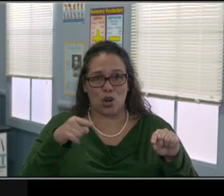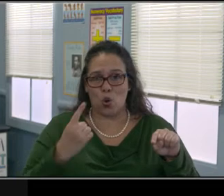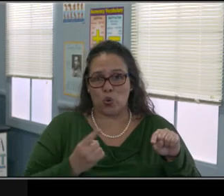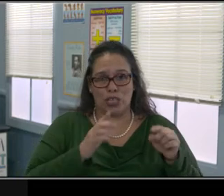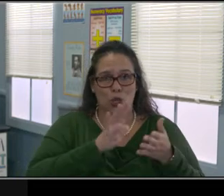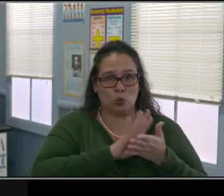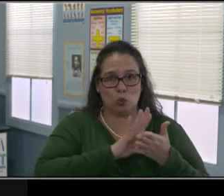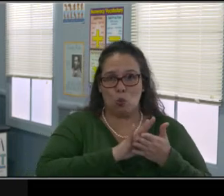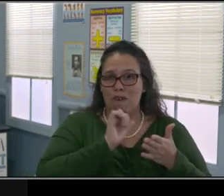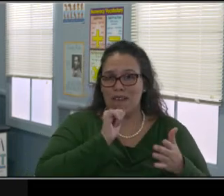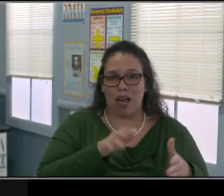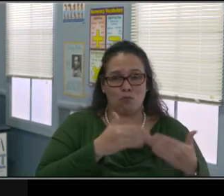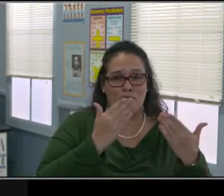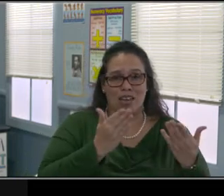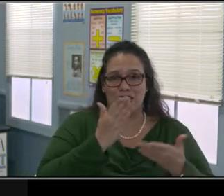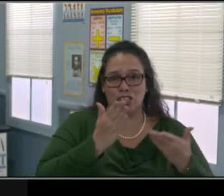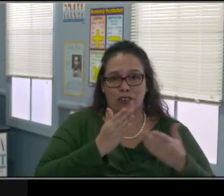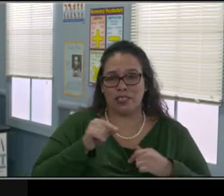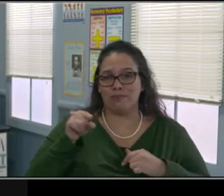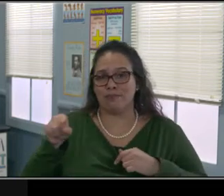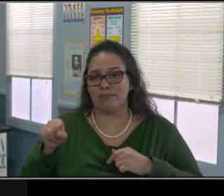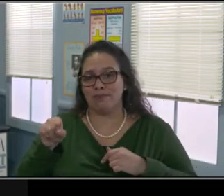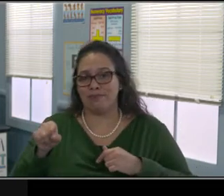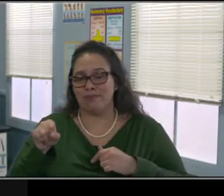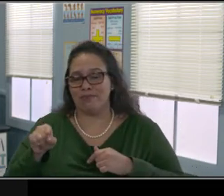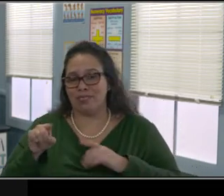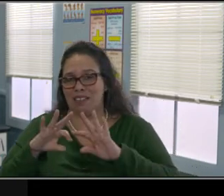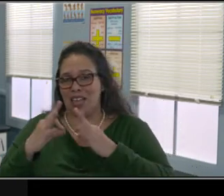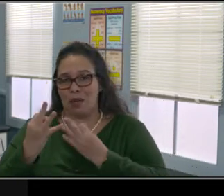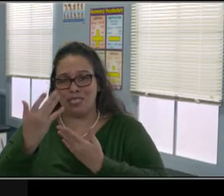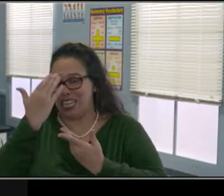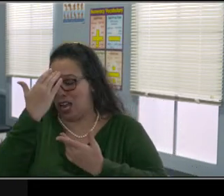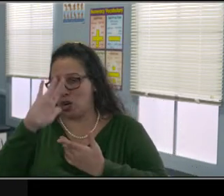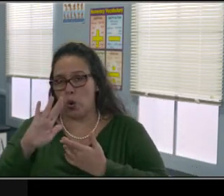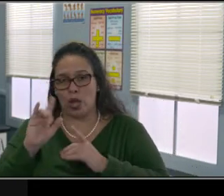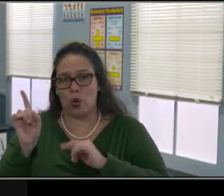especially the younger ones, sitting for more than five, 10 minutes in front of the screen.